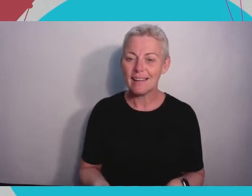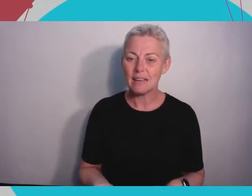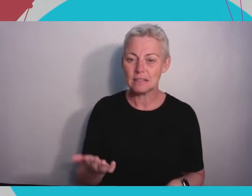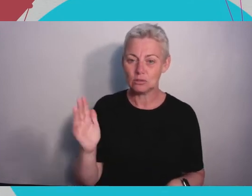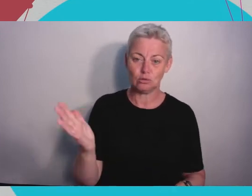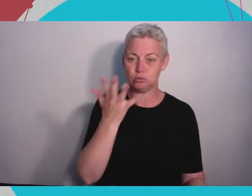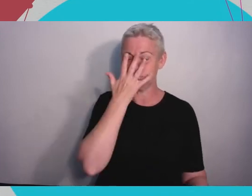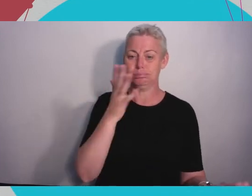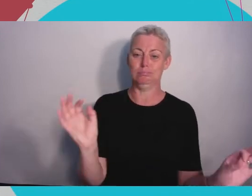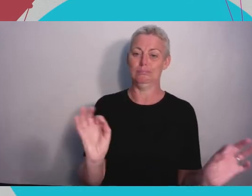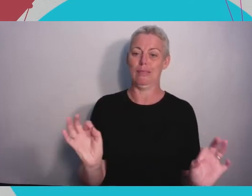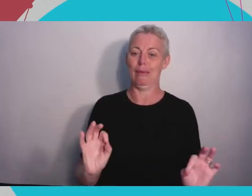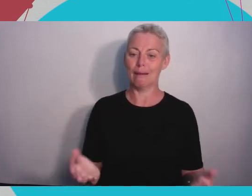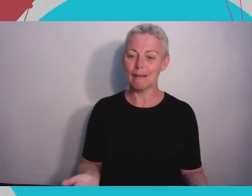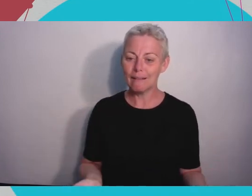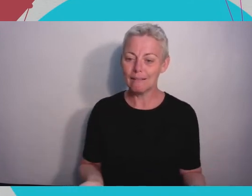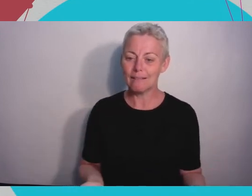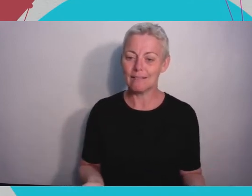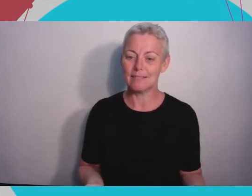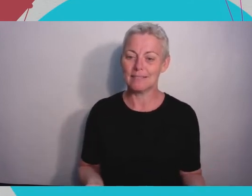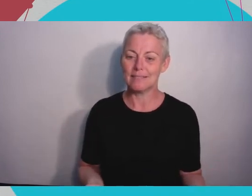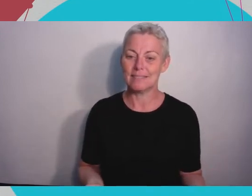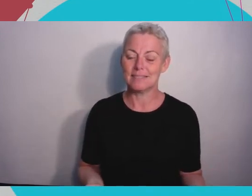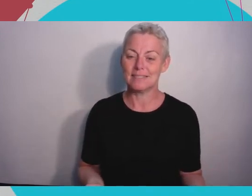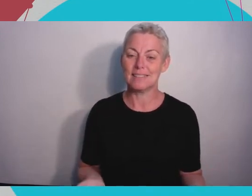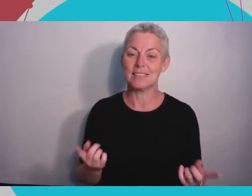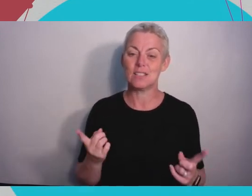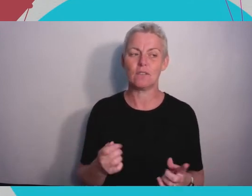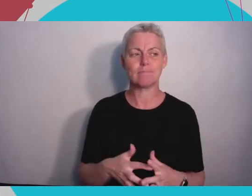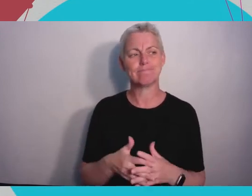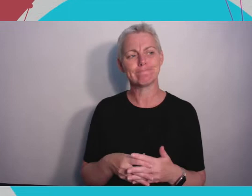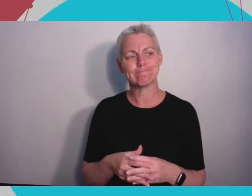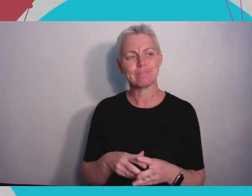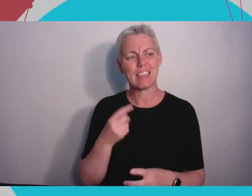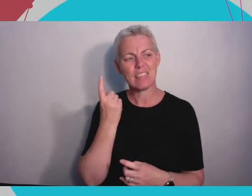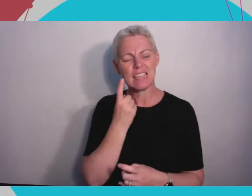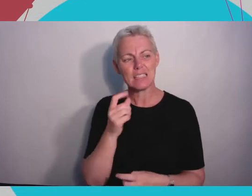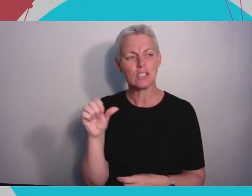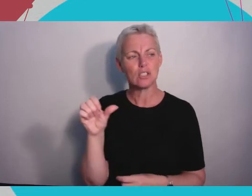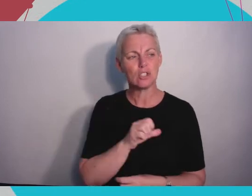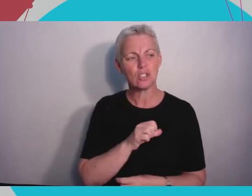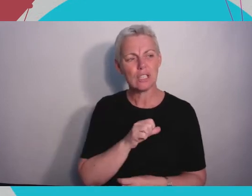So if ever you're sort of sat there thinking 'should I reach out to that person, yes or